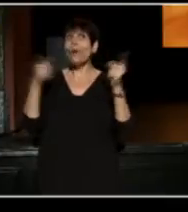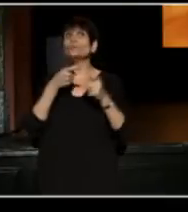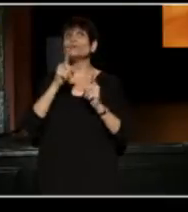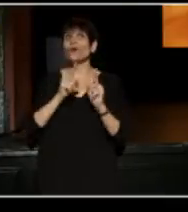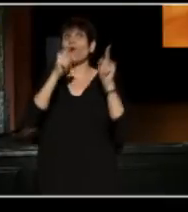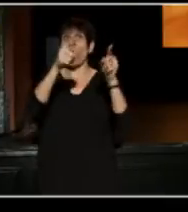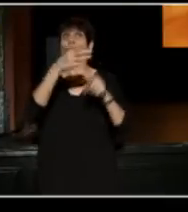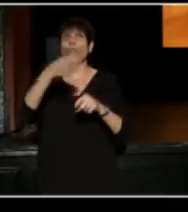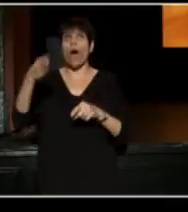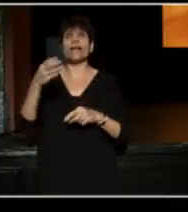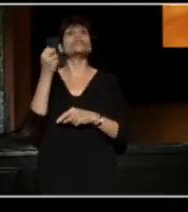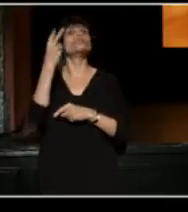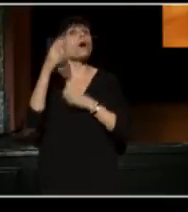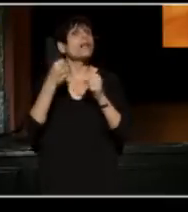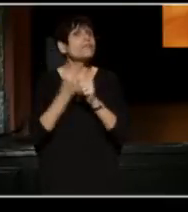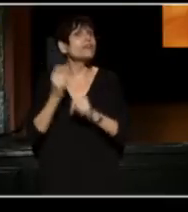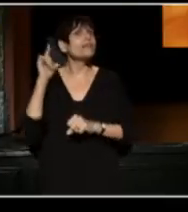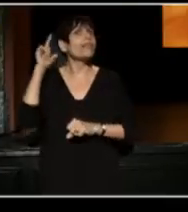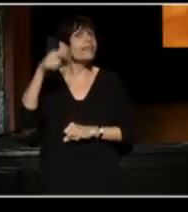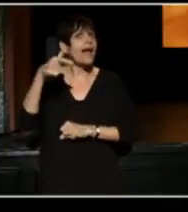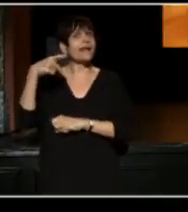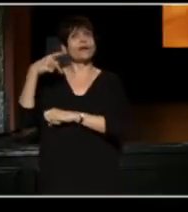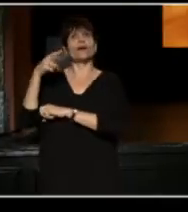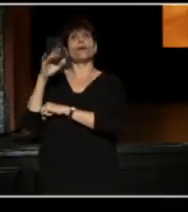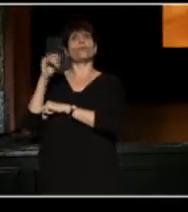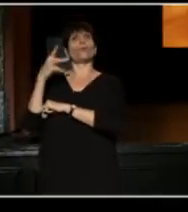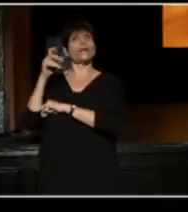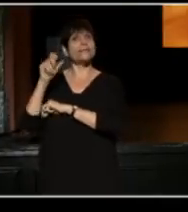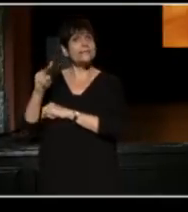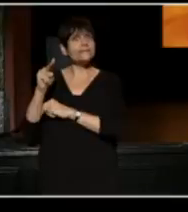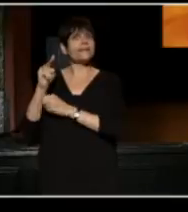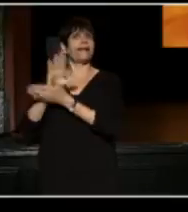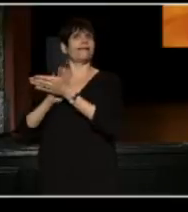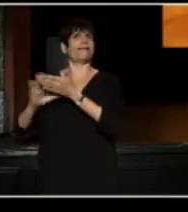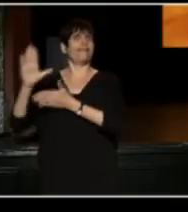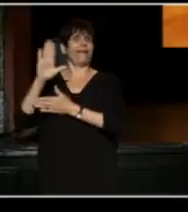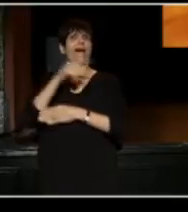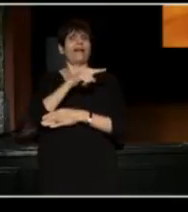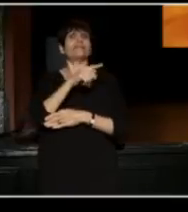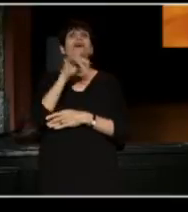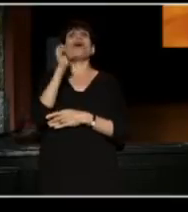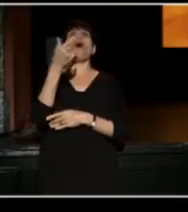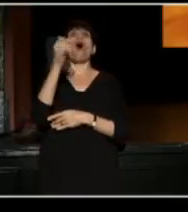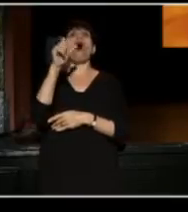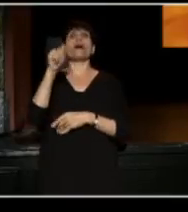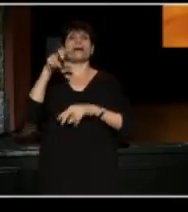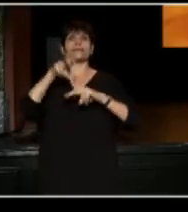Twelve years later, on the Princeton campus, August stood on our plenary stage at the McArthur and delivered